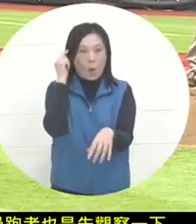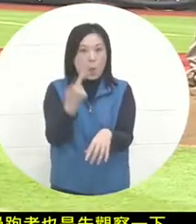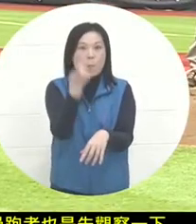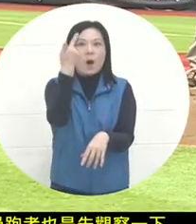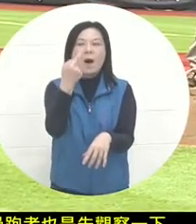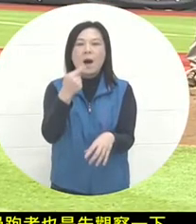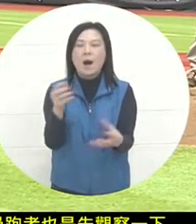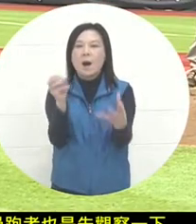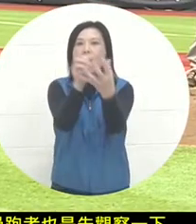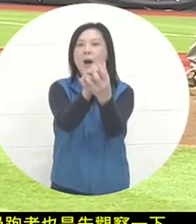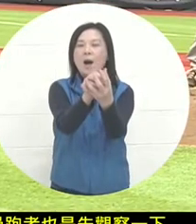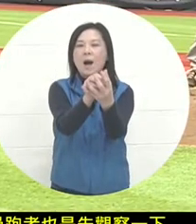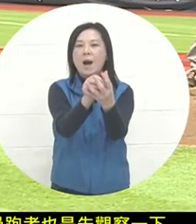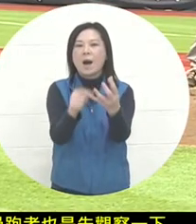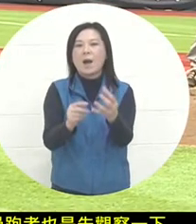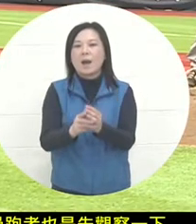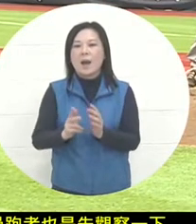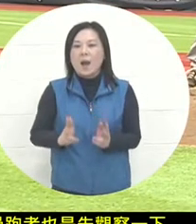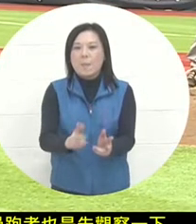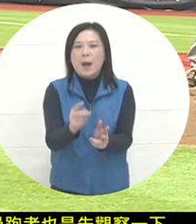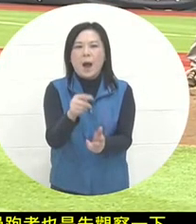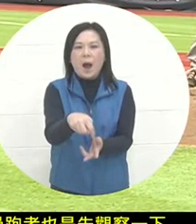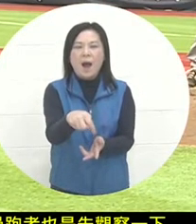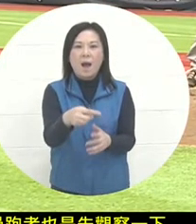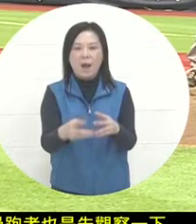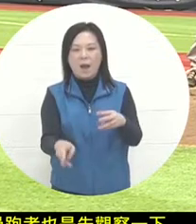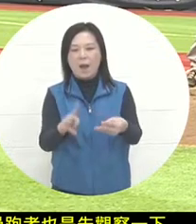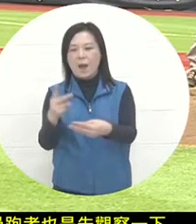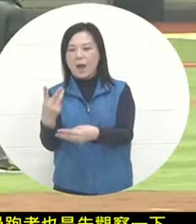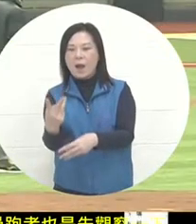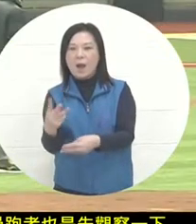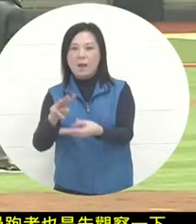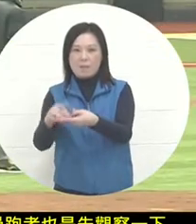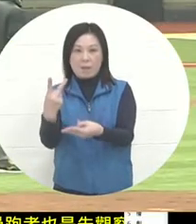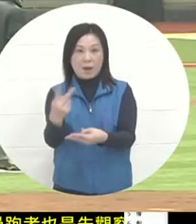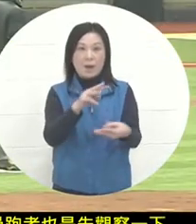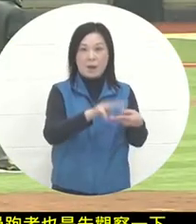if you run out only two or three steps, it may not be two or three steps, and the middle half will create a pinch brake.